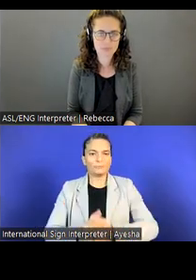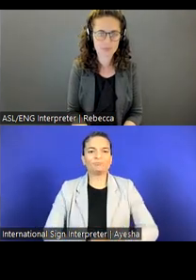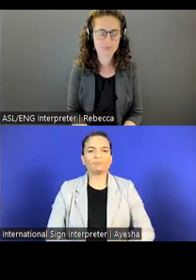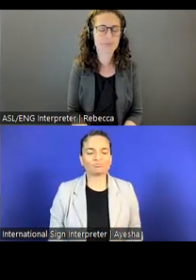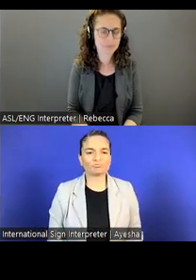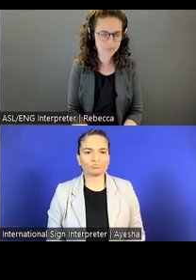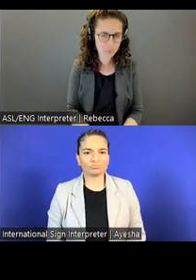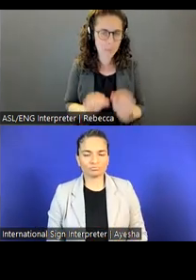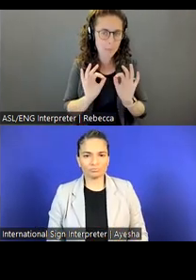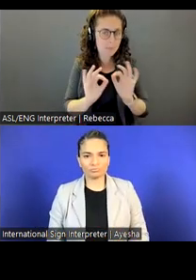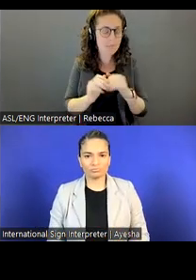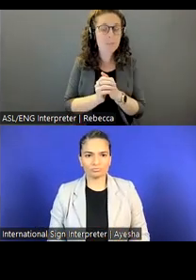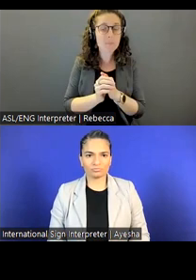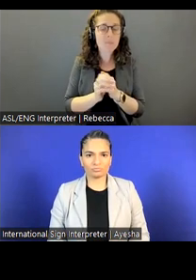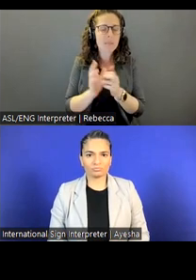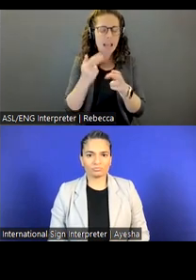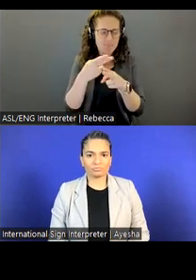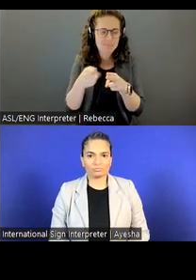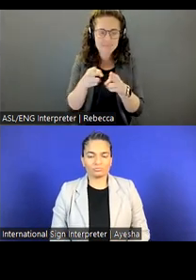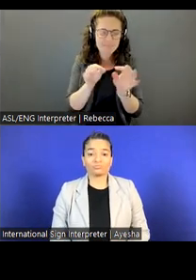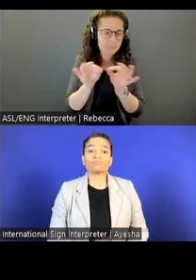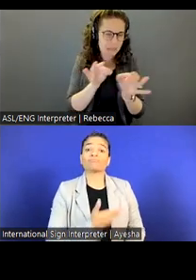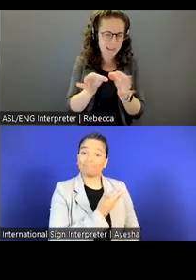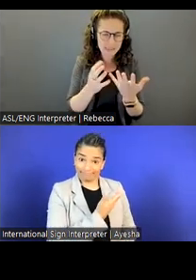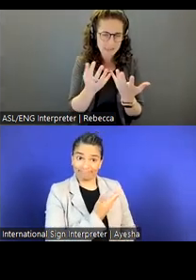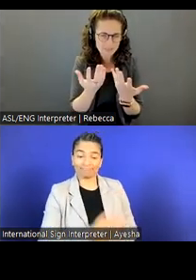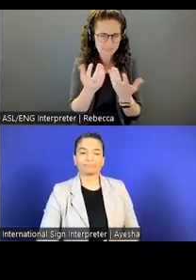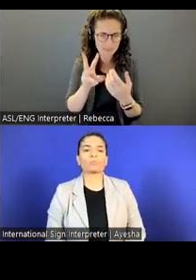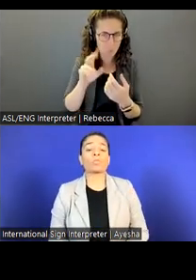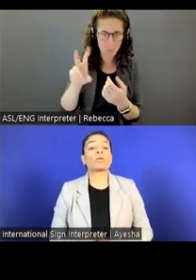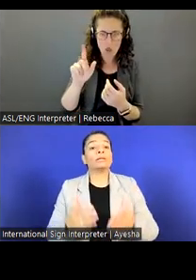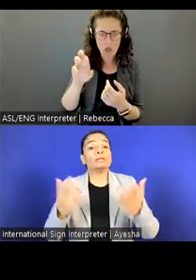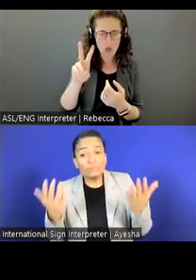So briefly just to talk a little bit more about World Learning.